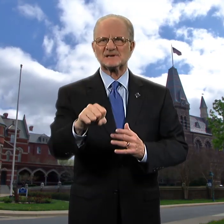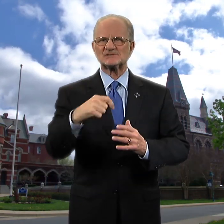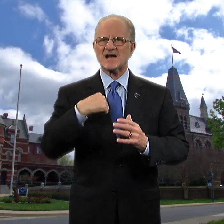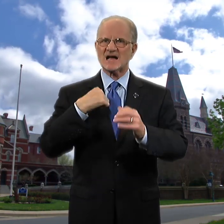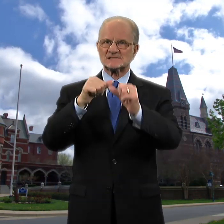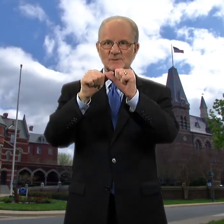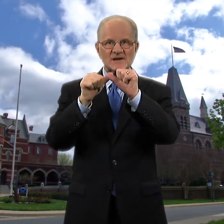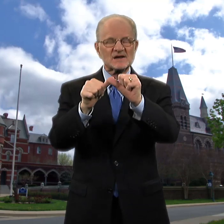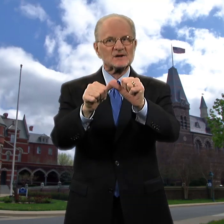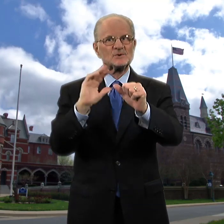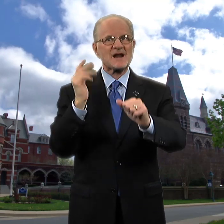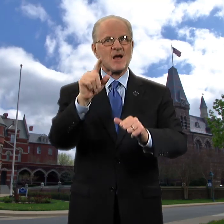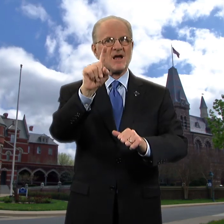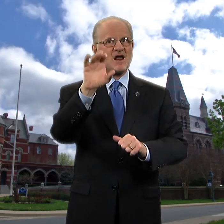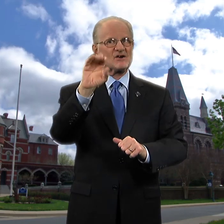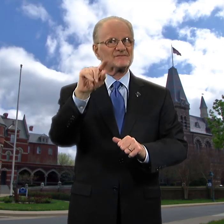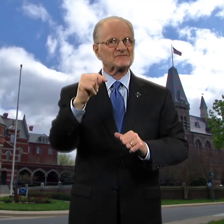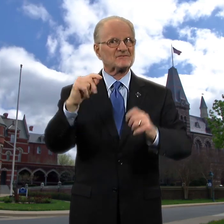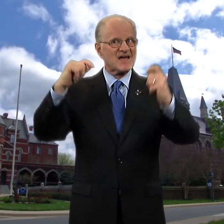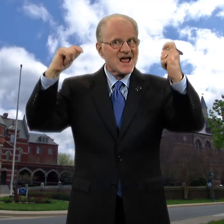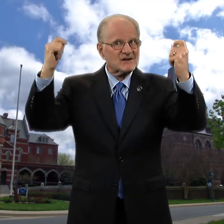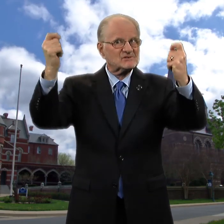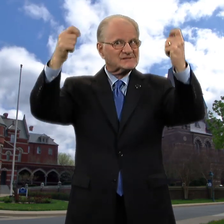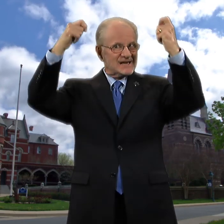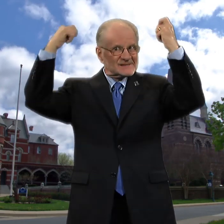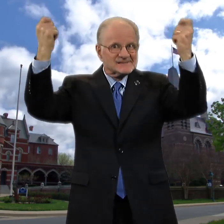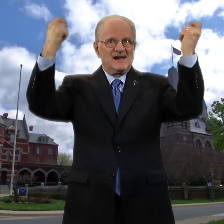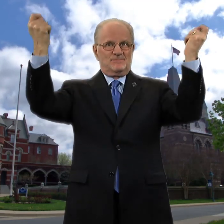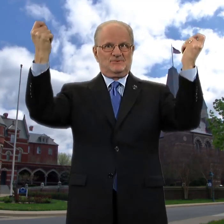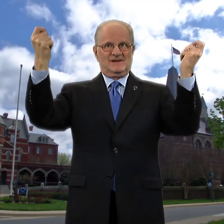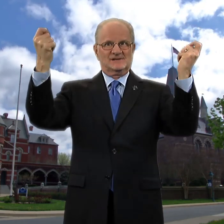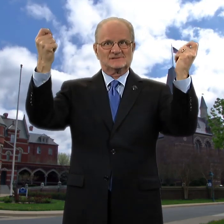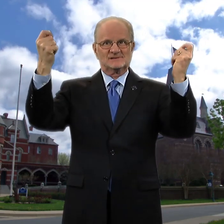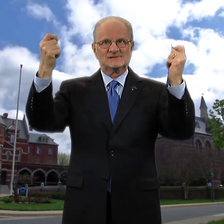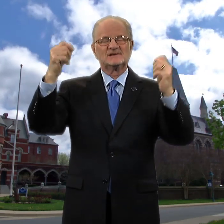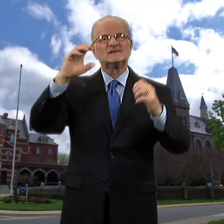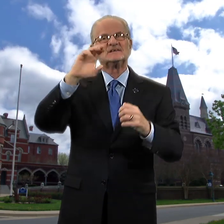as we continued our 150th anniversary celebrations.